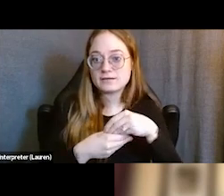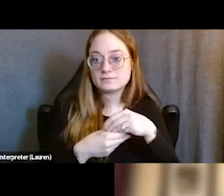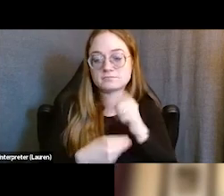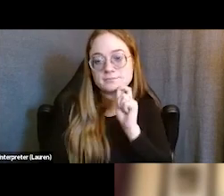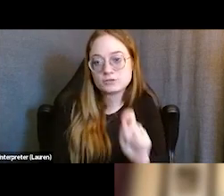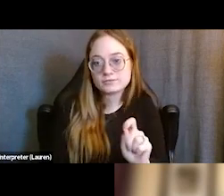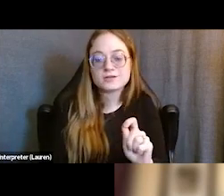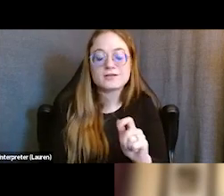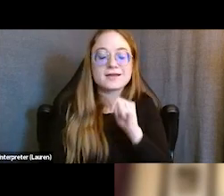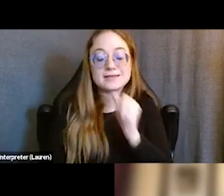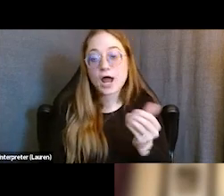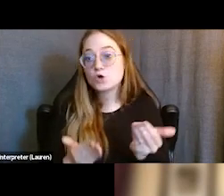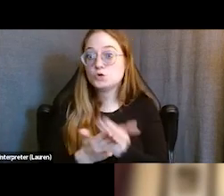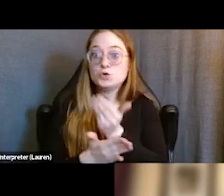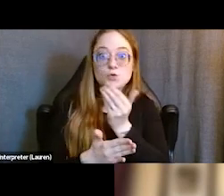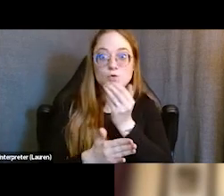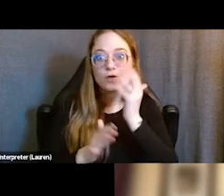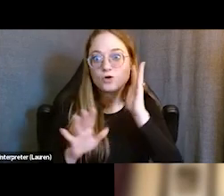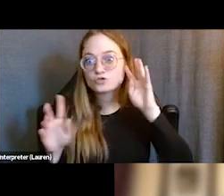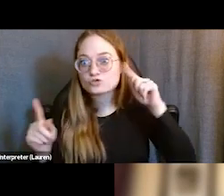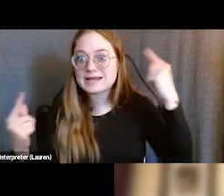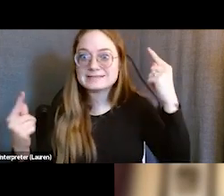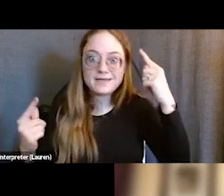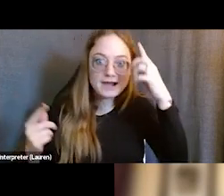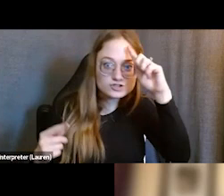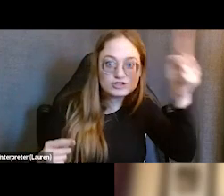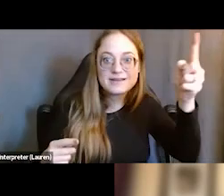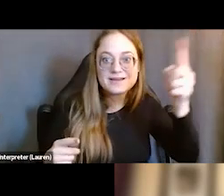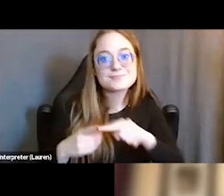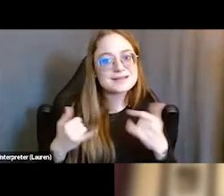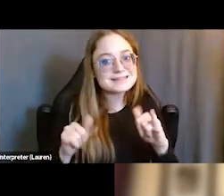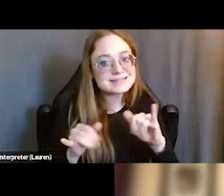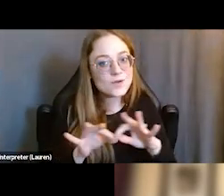not genius level stuff here, and yet something that's worth mentioning. So we, among our other programs,